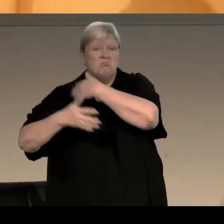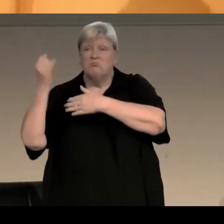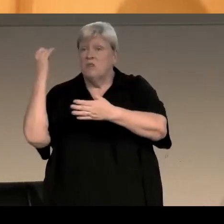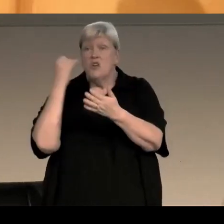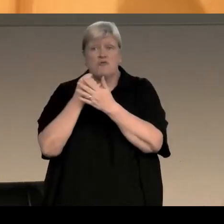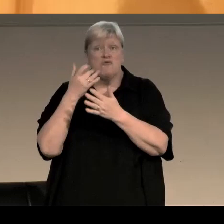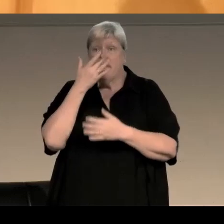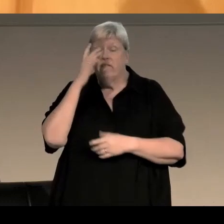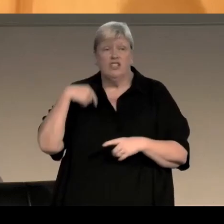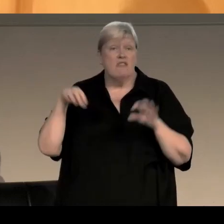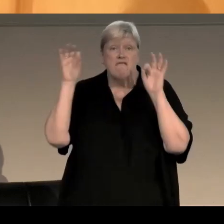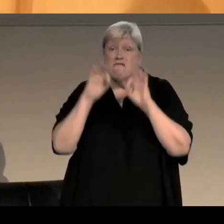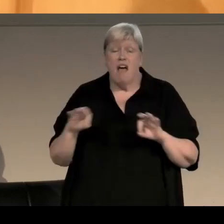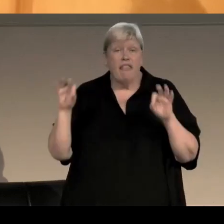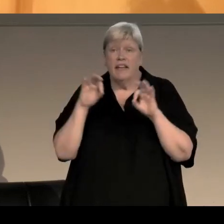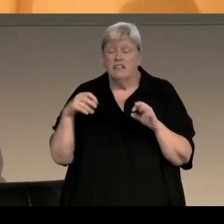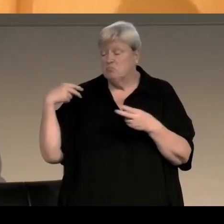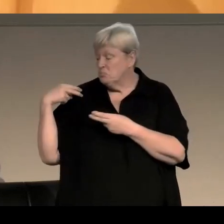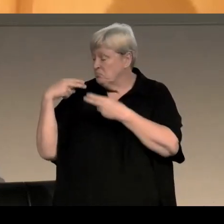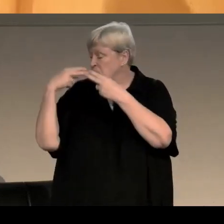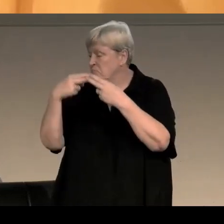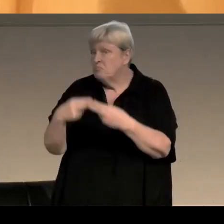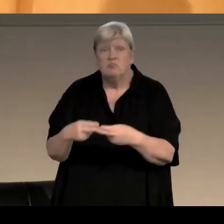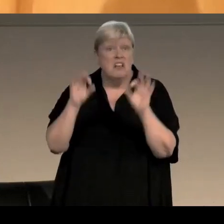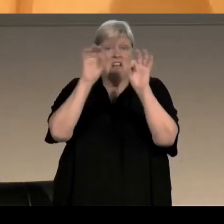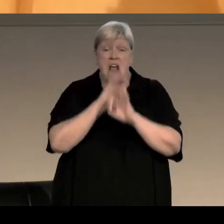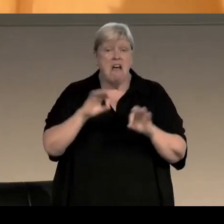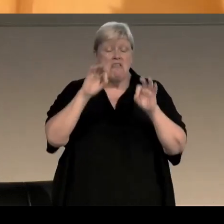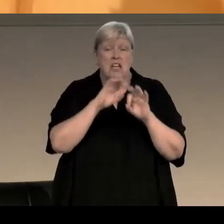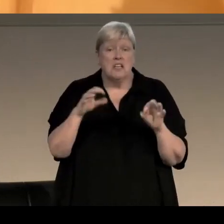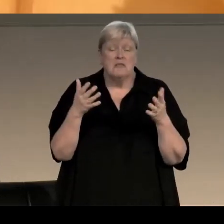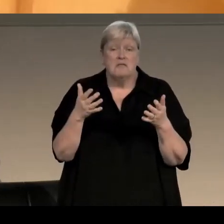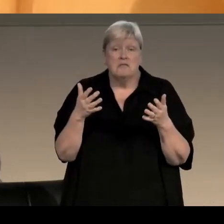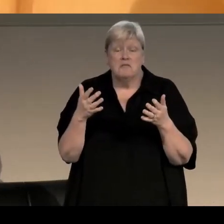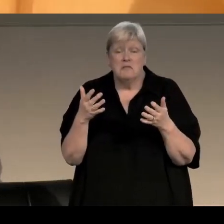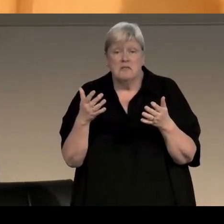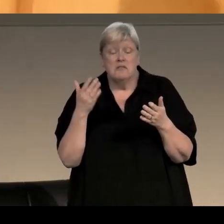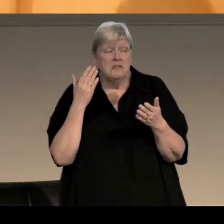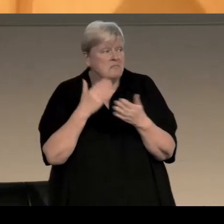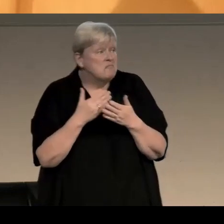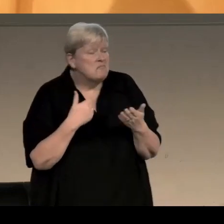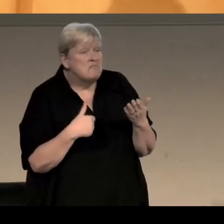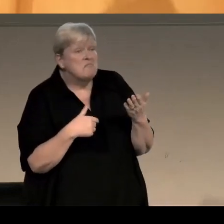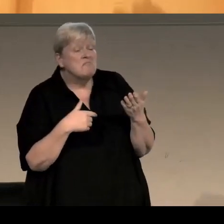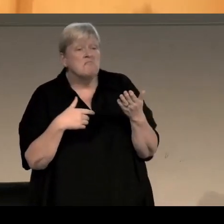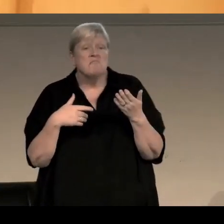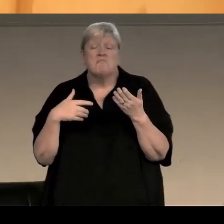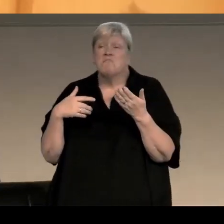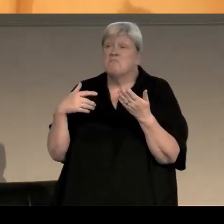we had no real tradition, we didn't have the tradition, which is also a bit of a millstone of Agatha Christie and the Queens of Crime of